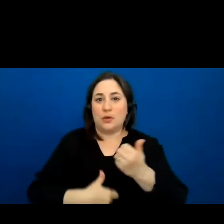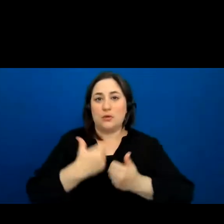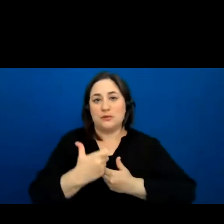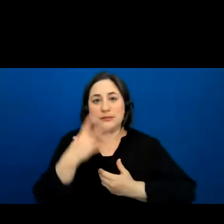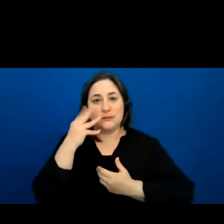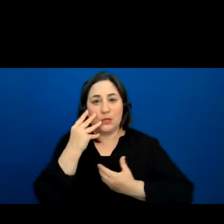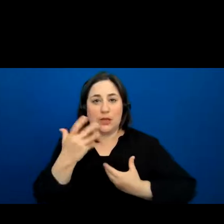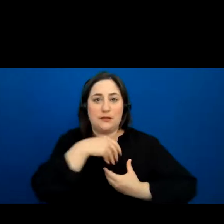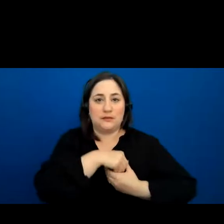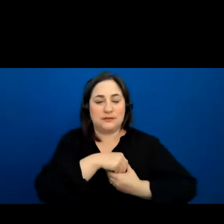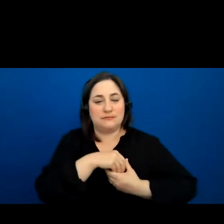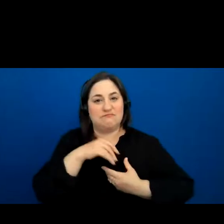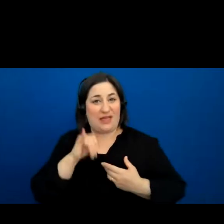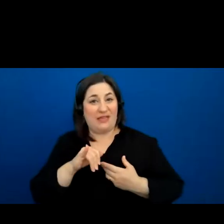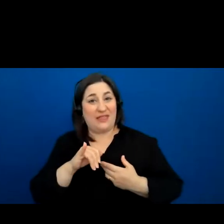A that’s what other Chiefs did was ask Chief Black Bear.